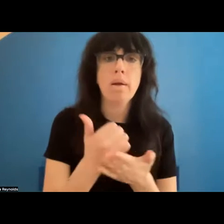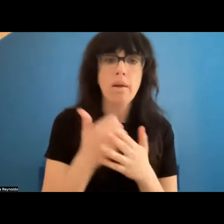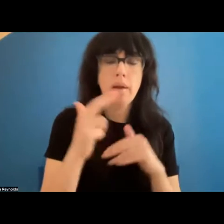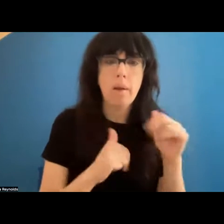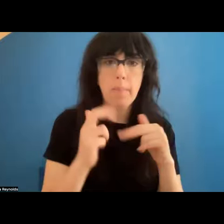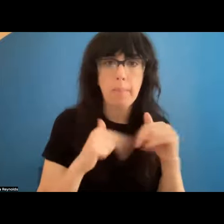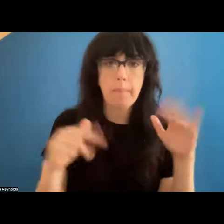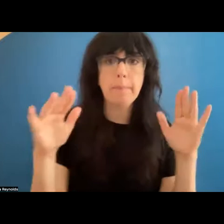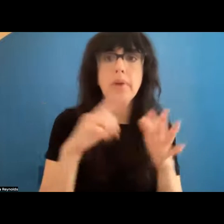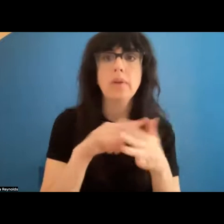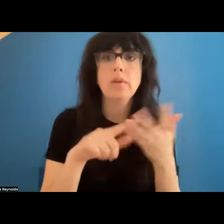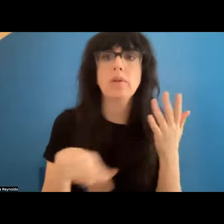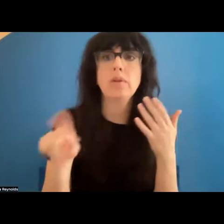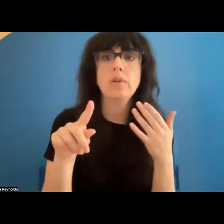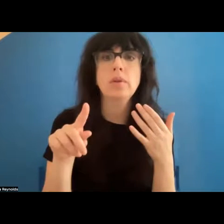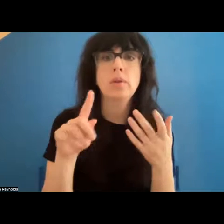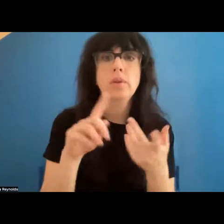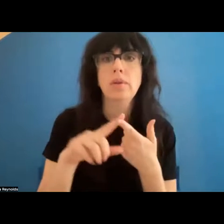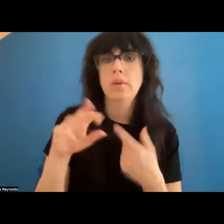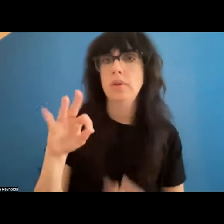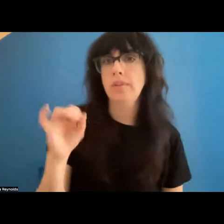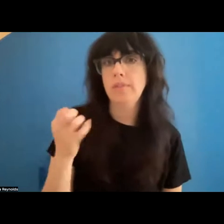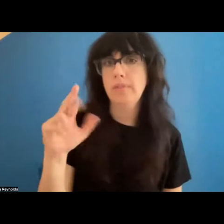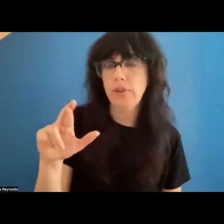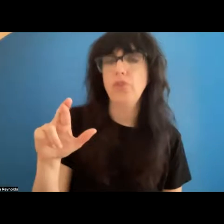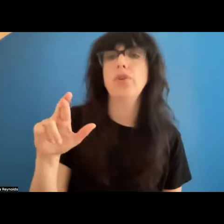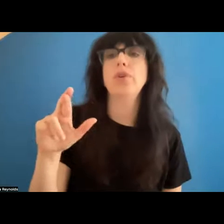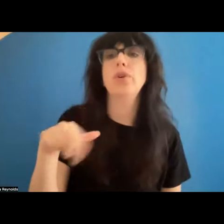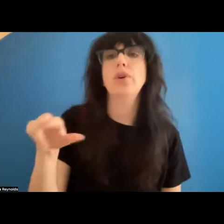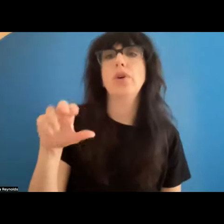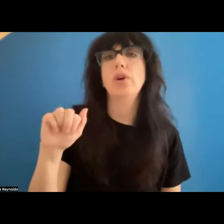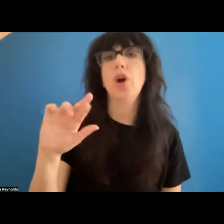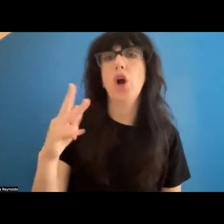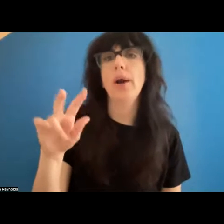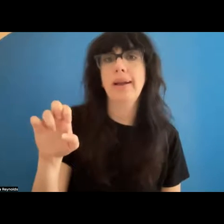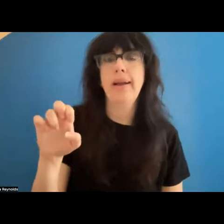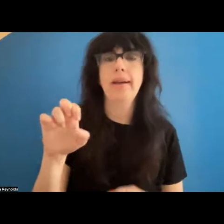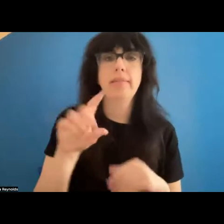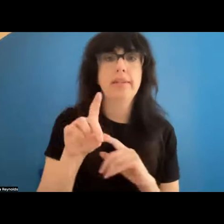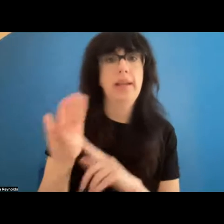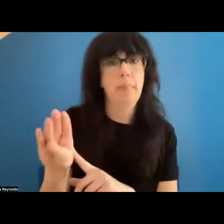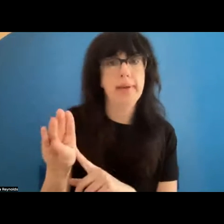with house, I built the Trisha Brown database. This was kind of a